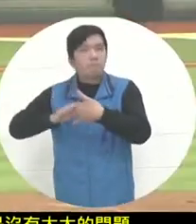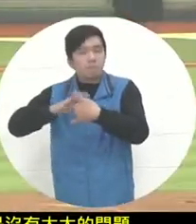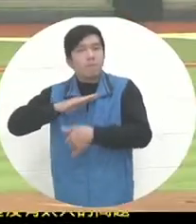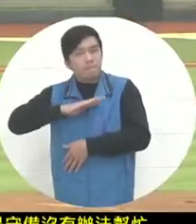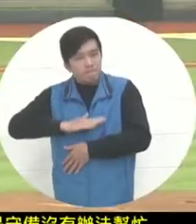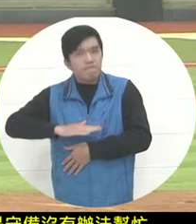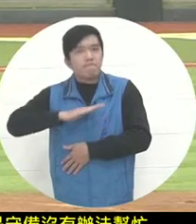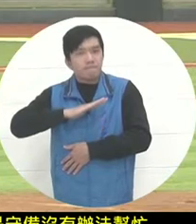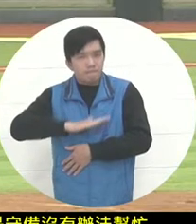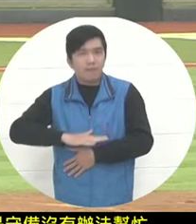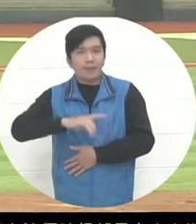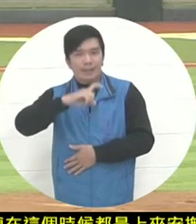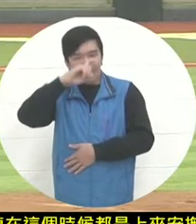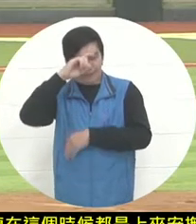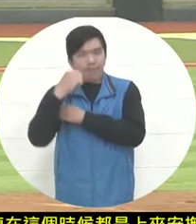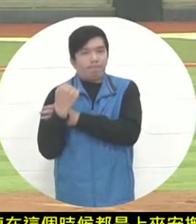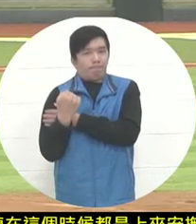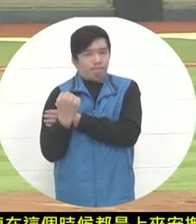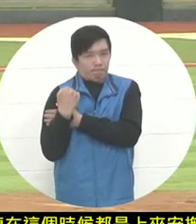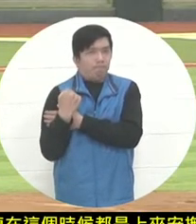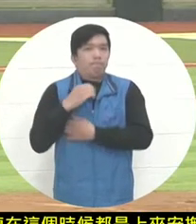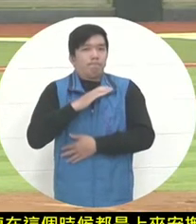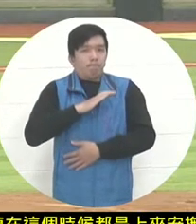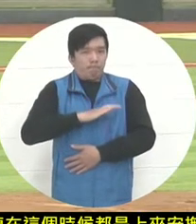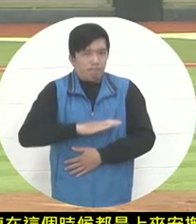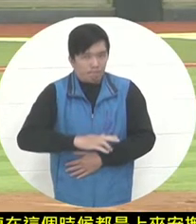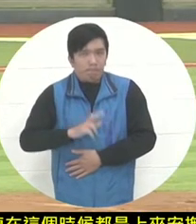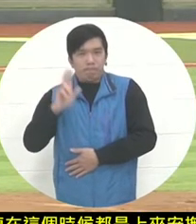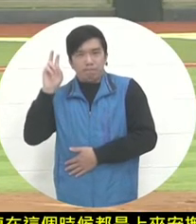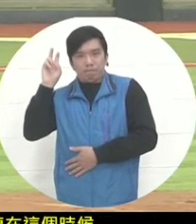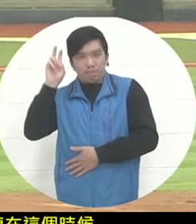I hope they can still try to maintain stability. After clearing their backpacks,